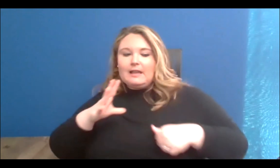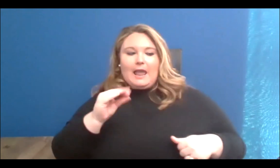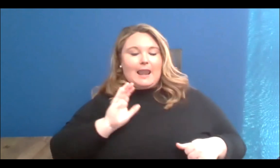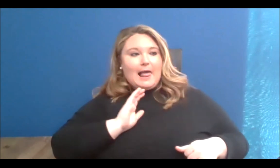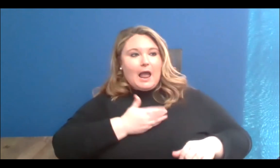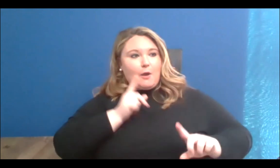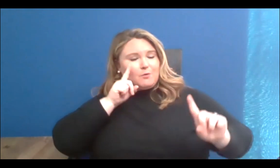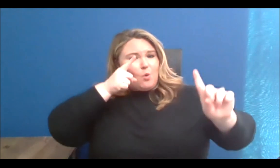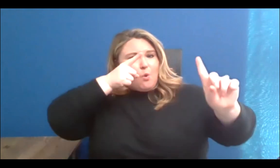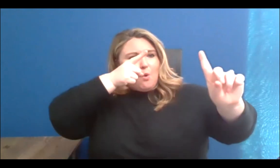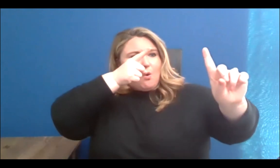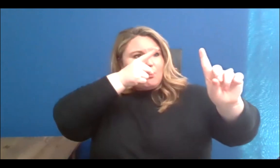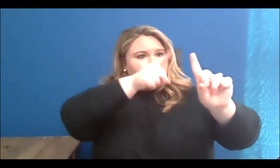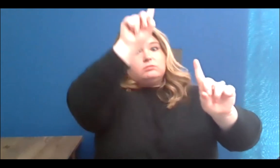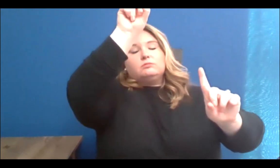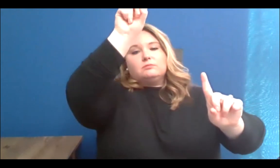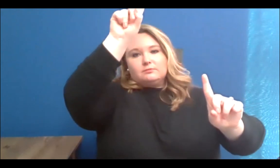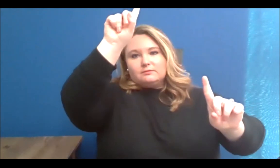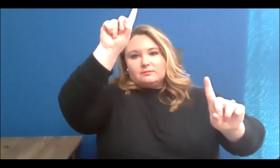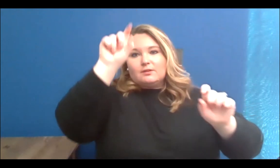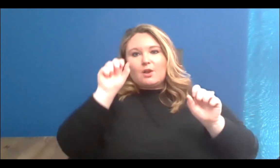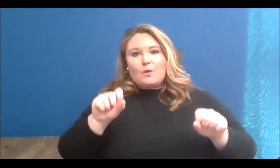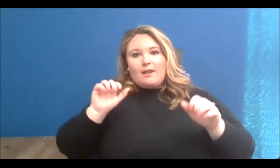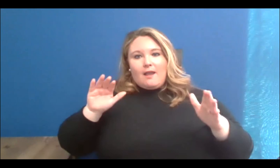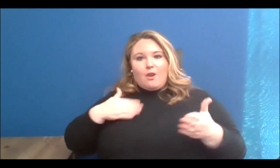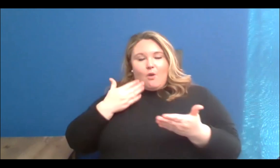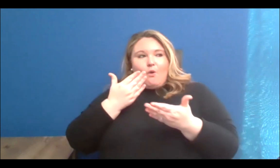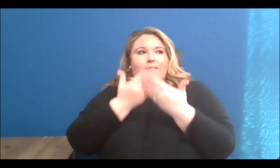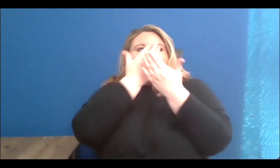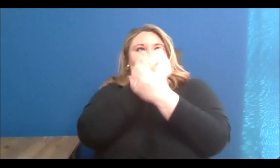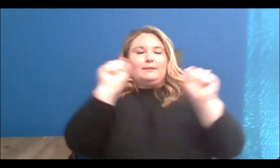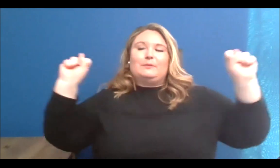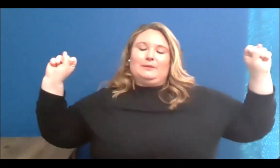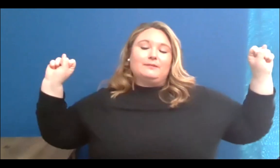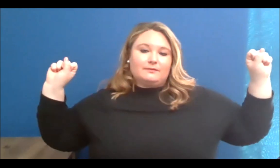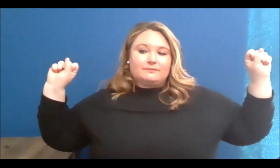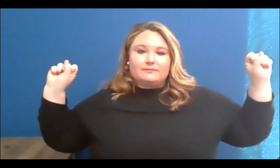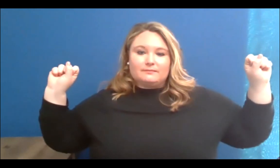free and reach that liberation in all the aspects of our lives. So I thank you